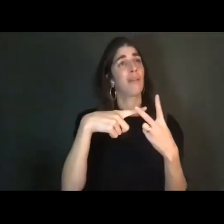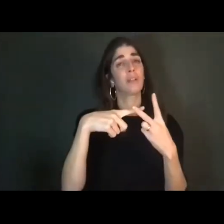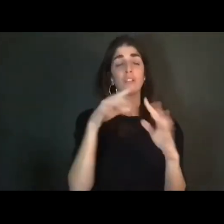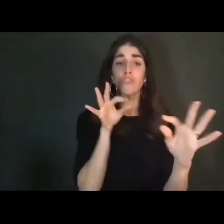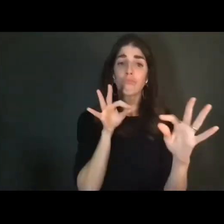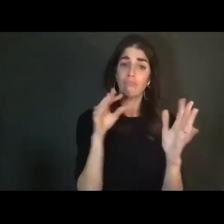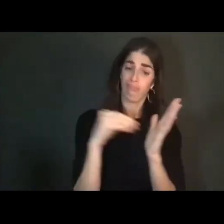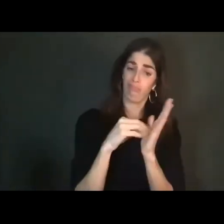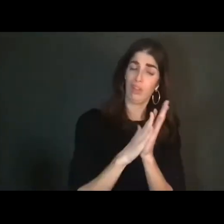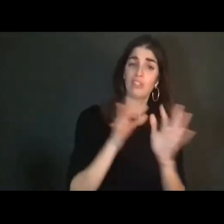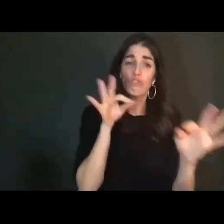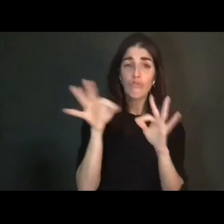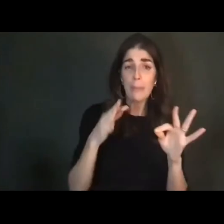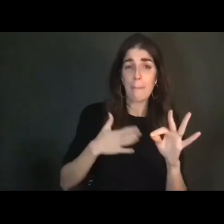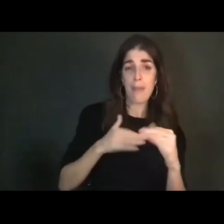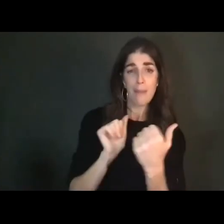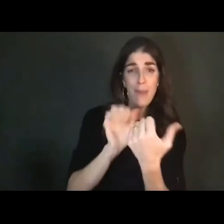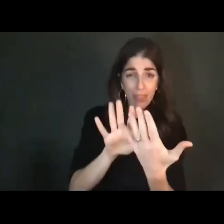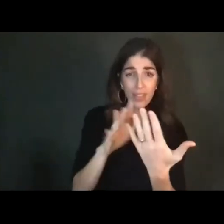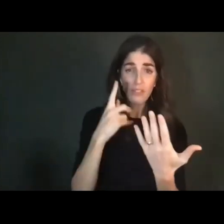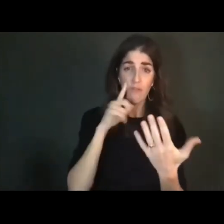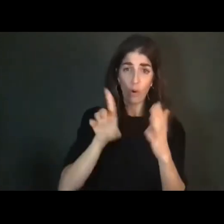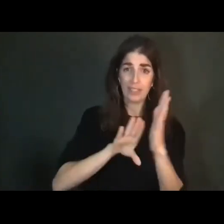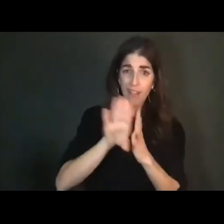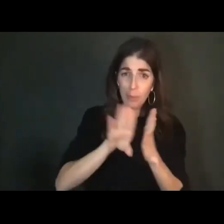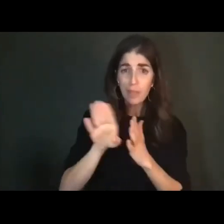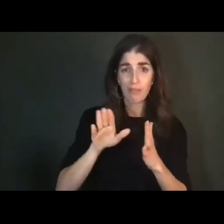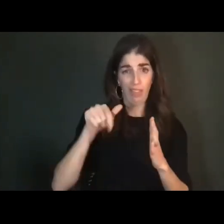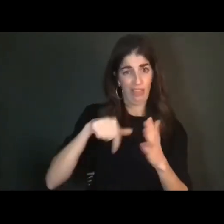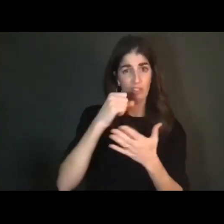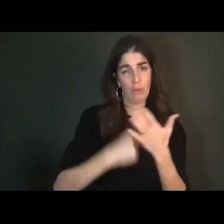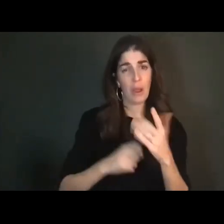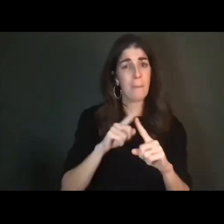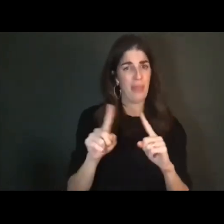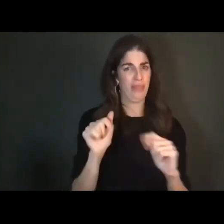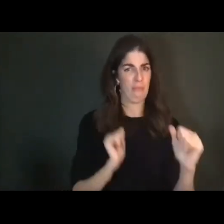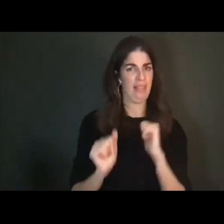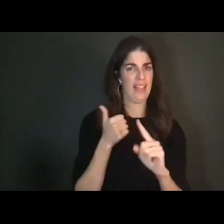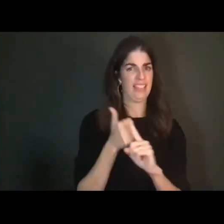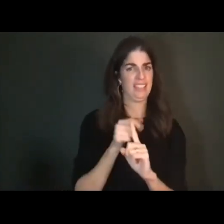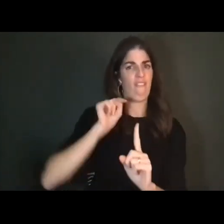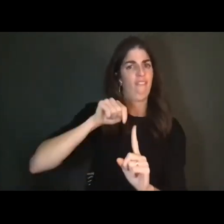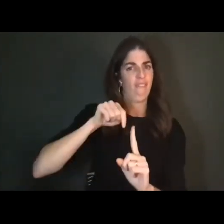to the stage and developing the work. Um, the play itself as George Marcus wrote in